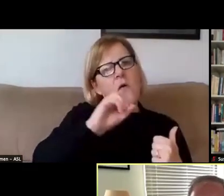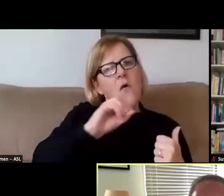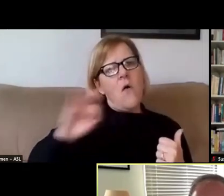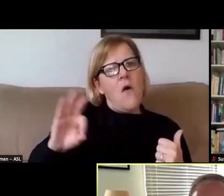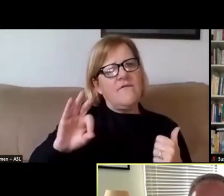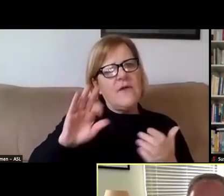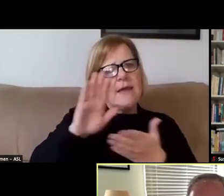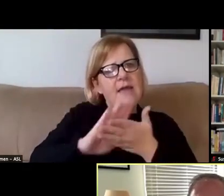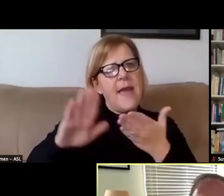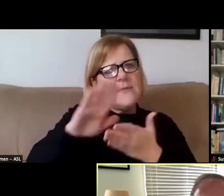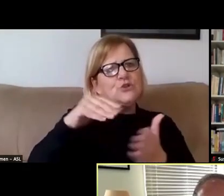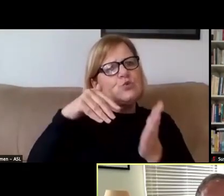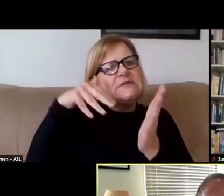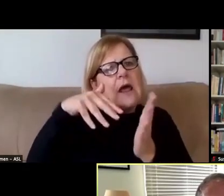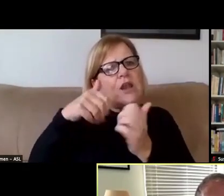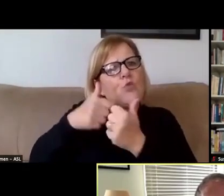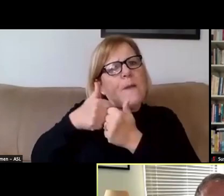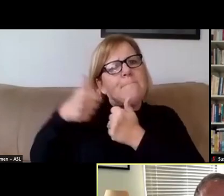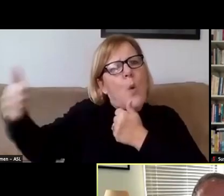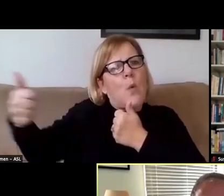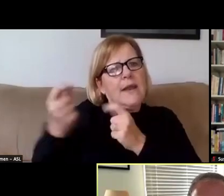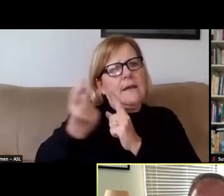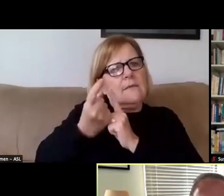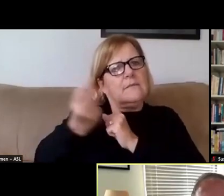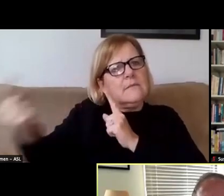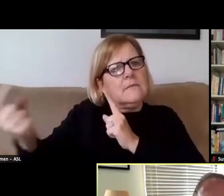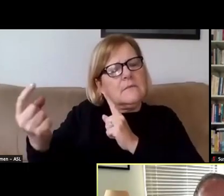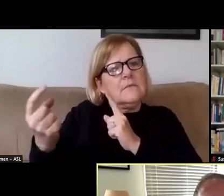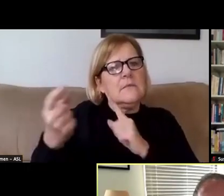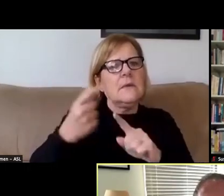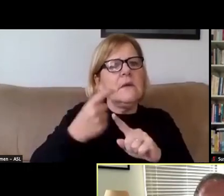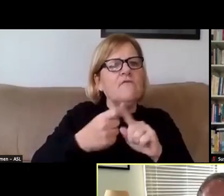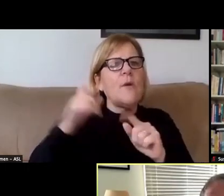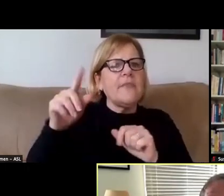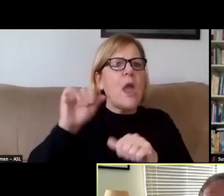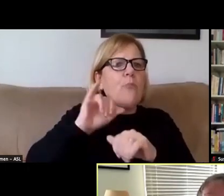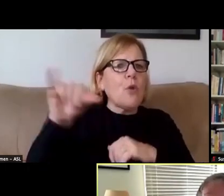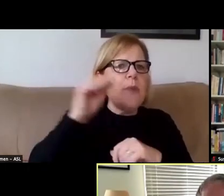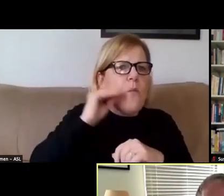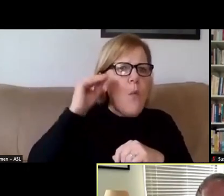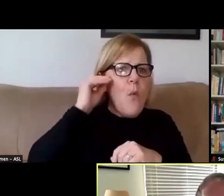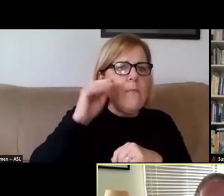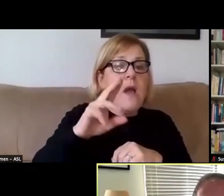to study remotely this coming semester from their permanent home, unless their academic programs